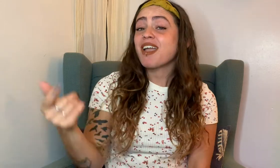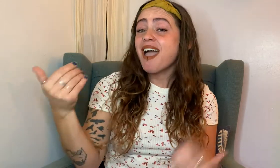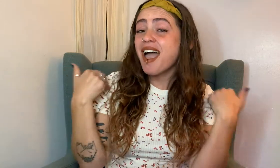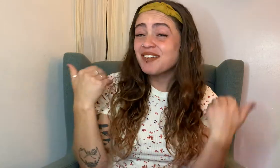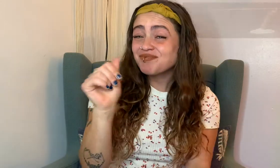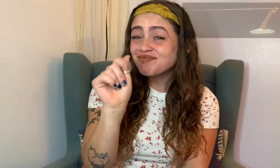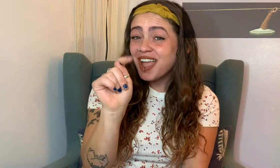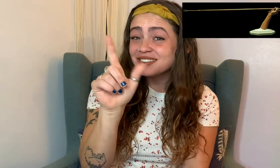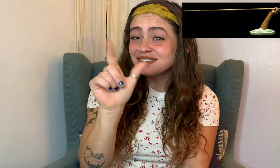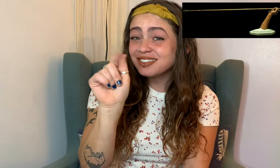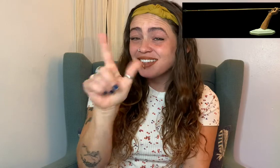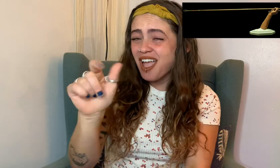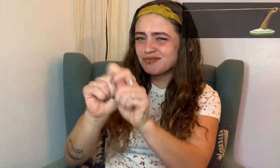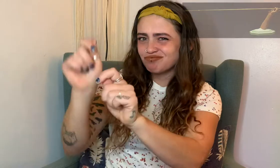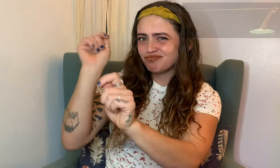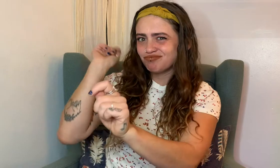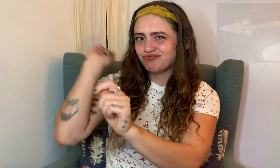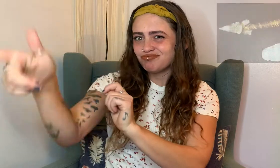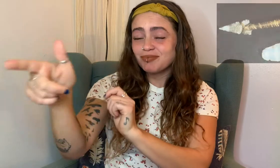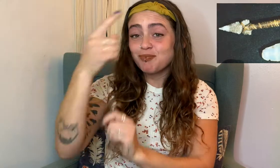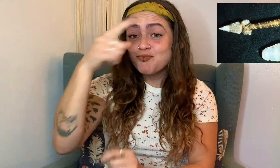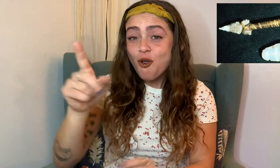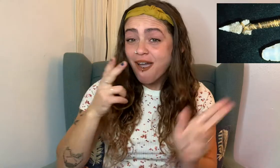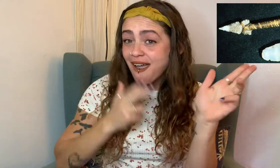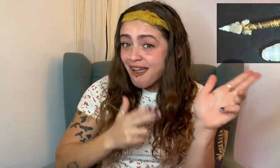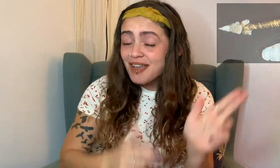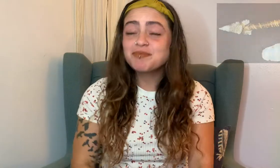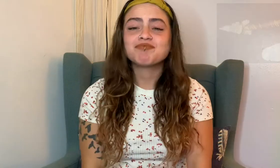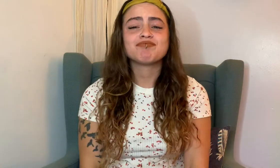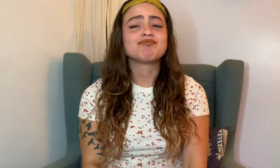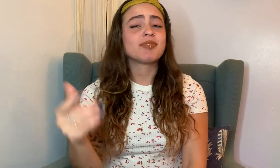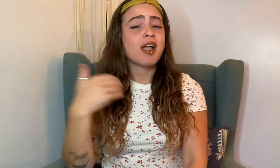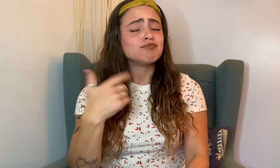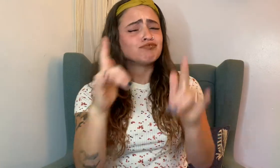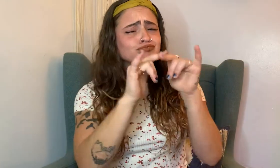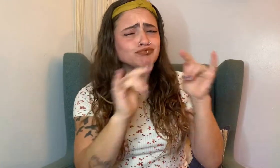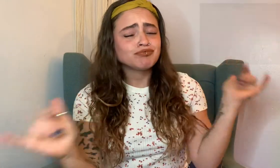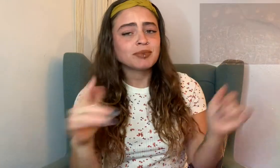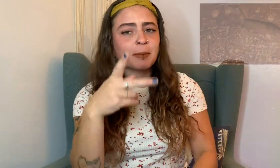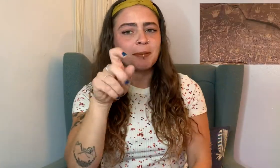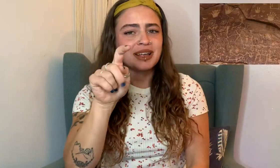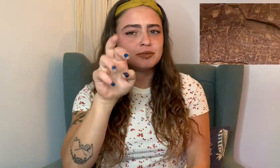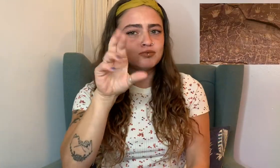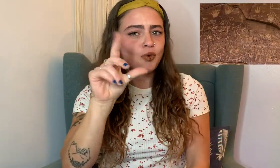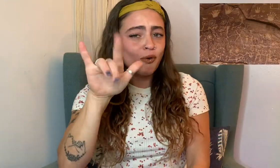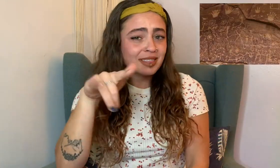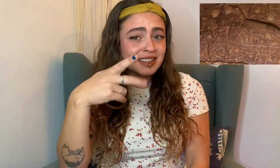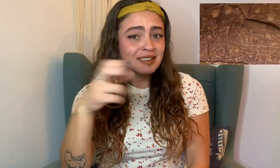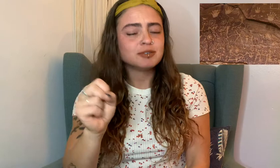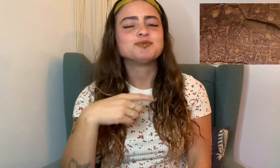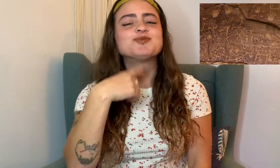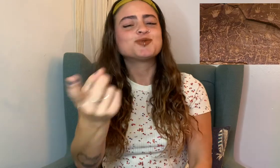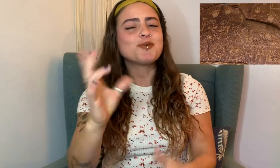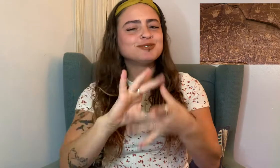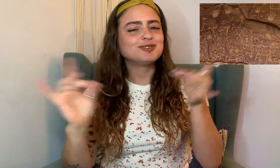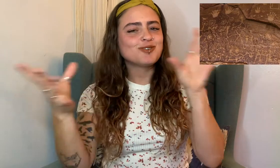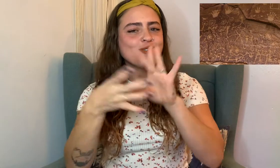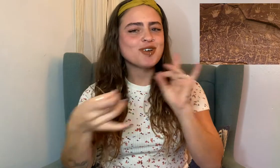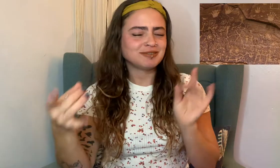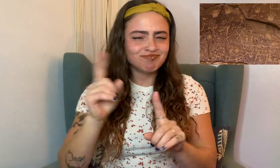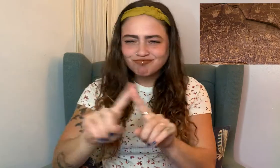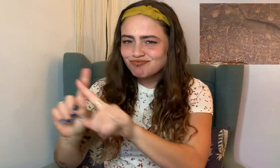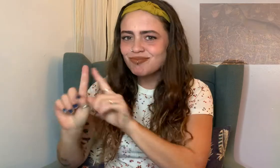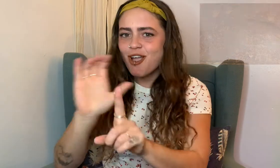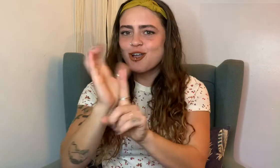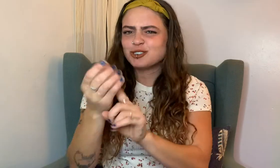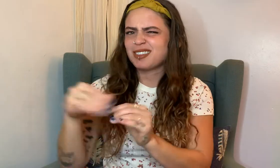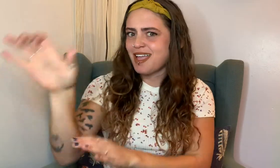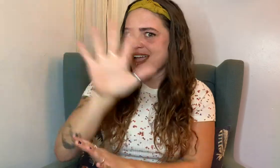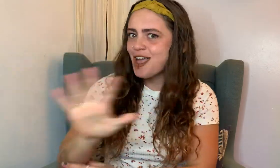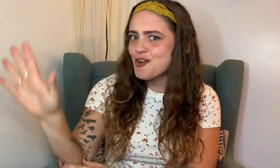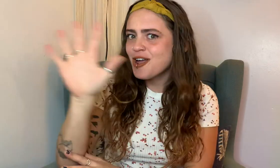atlatls (for hunting); there were petroglyphs that told the stories of the cultures in the area.